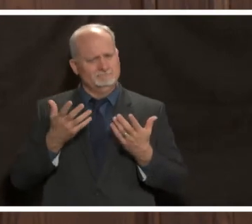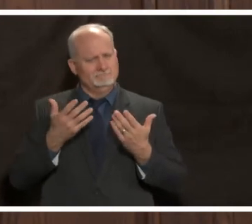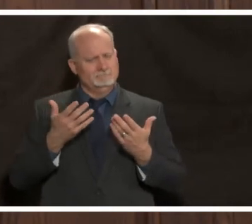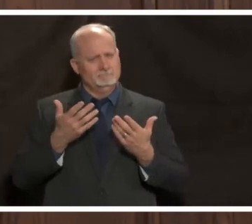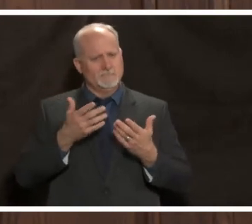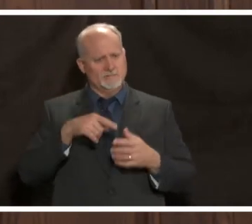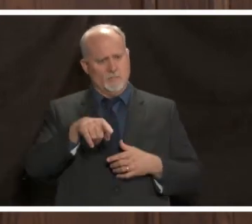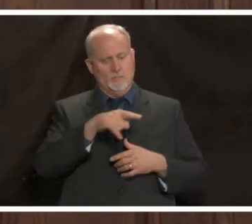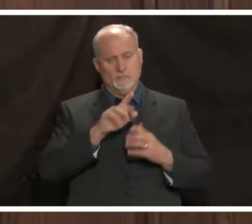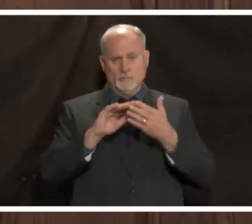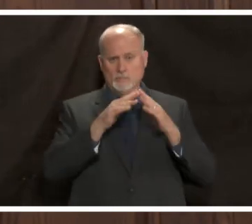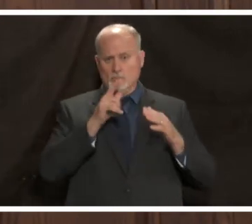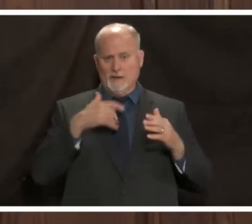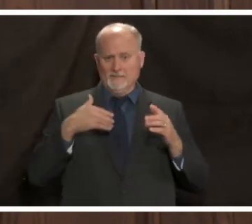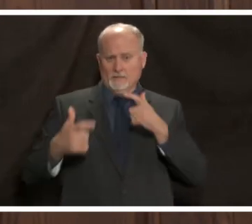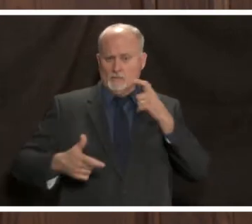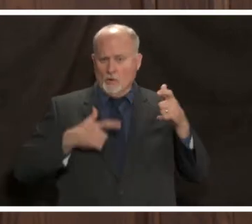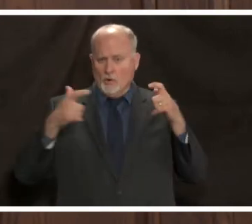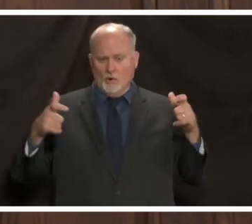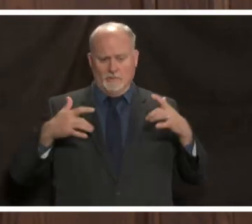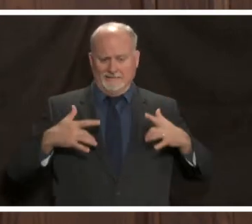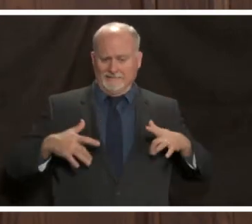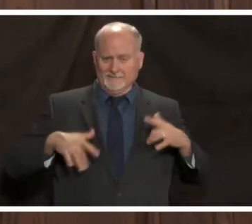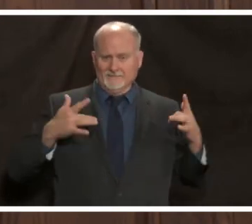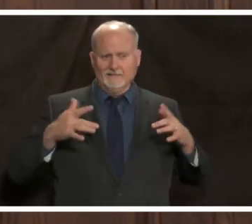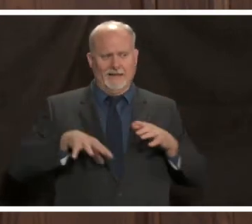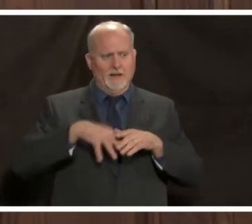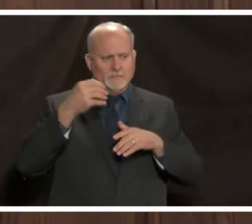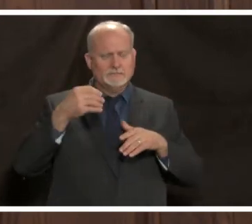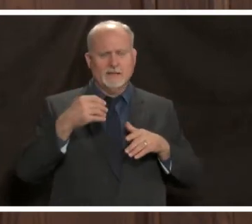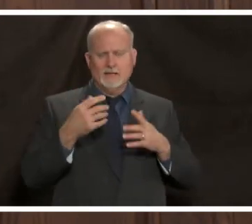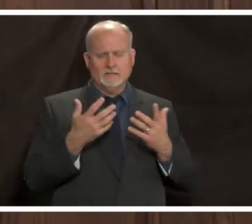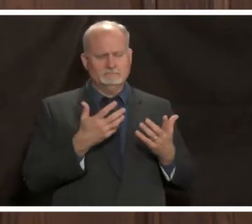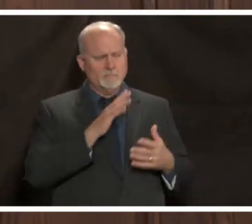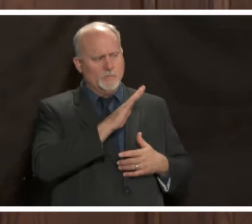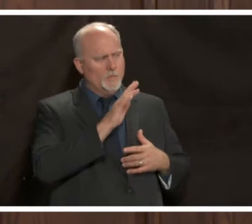holding these types of events and and what's your take on that i think we can all agree that